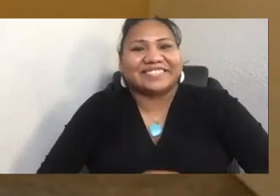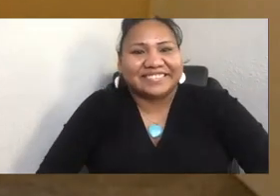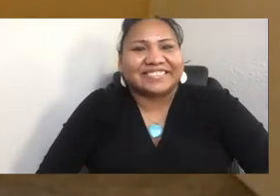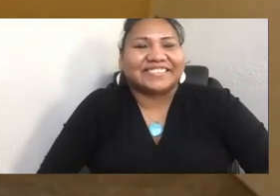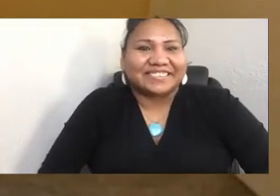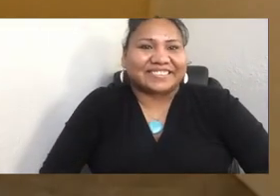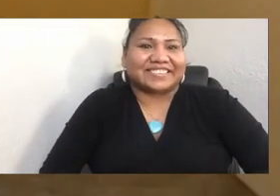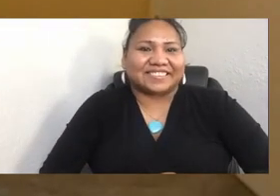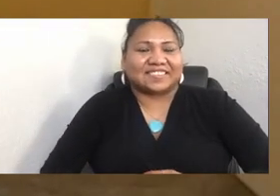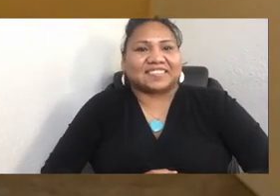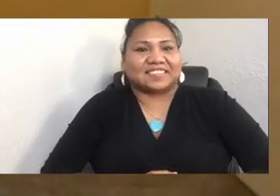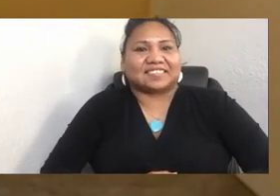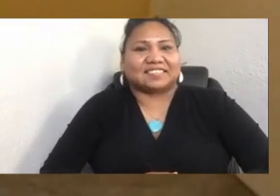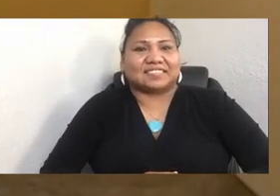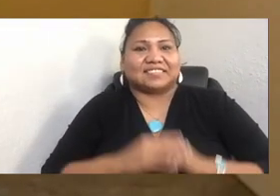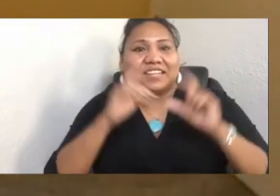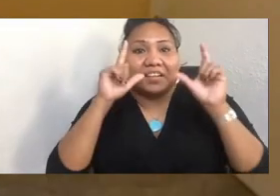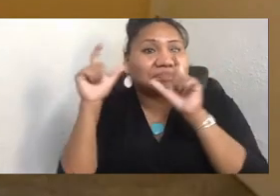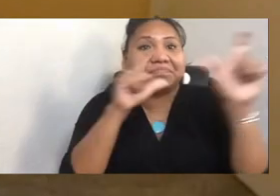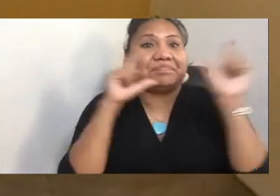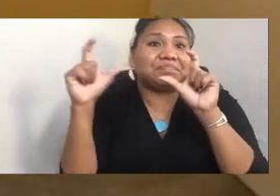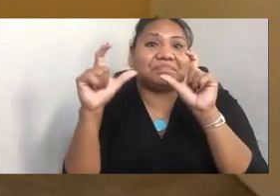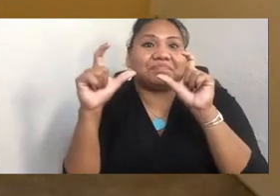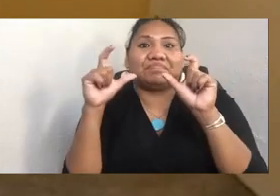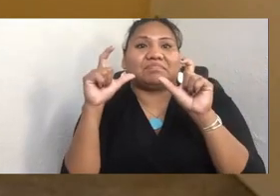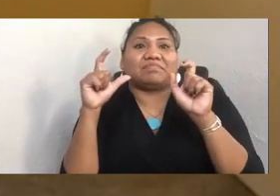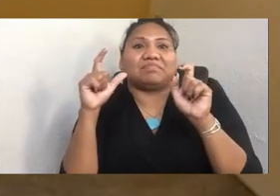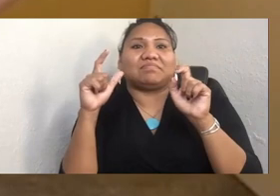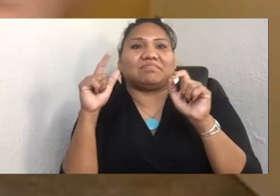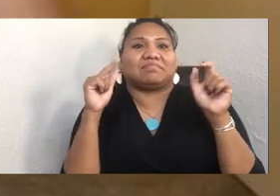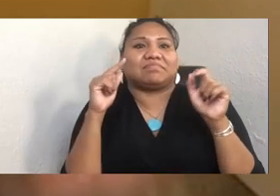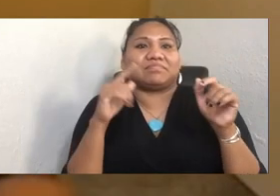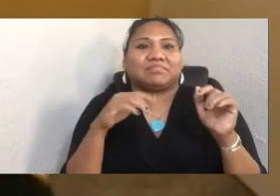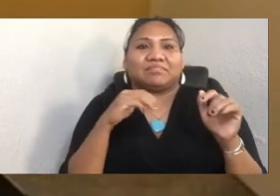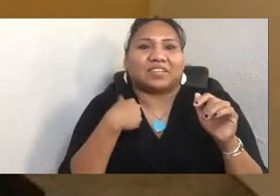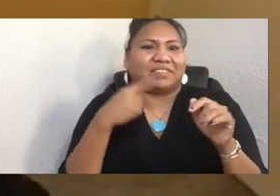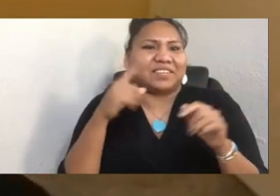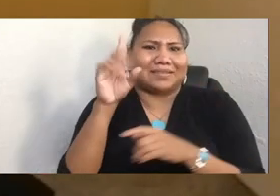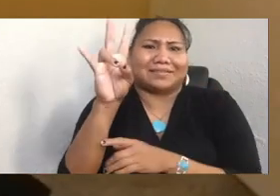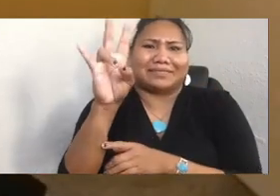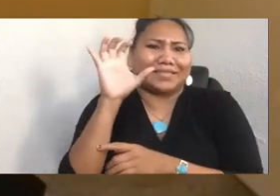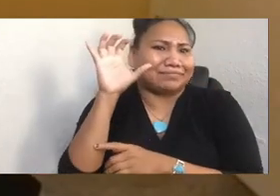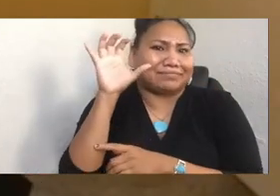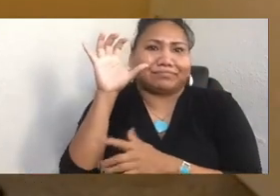I photographed-- In our archives, we have hundreds. Hundreds and hundreds. Like, 700, maybe.